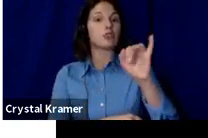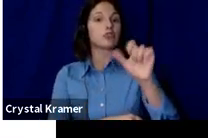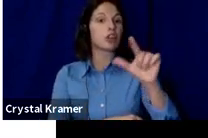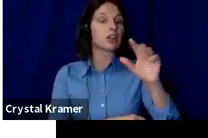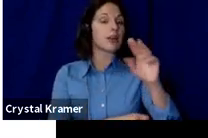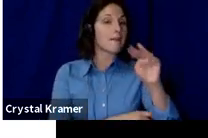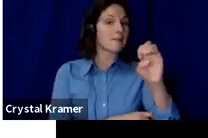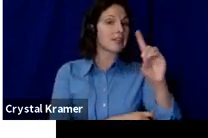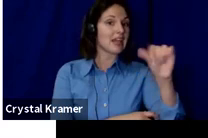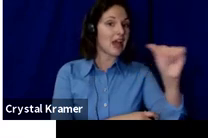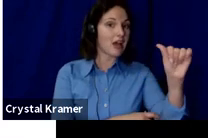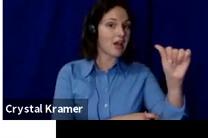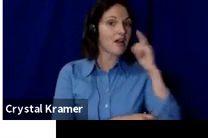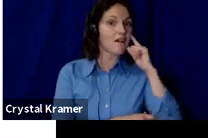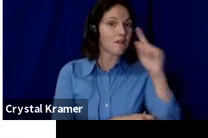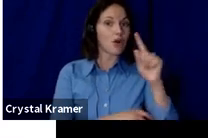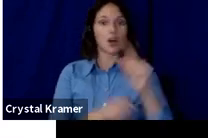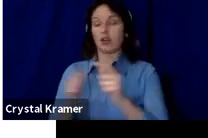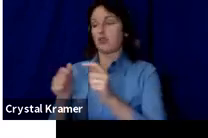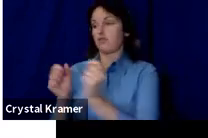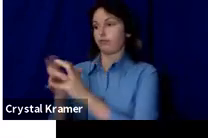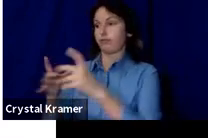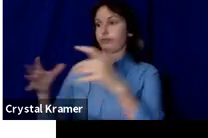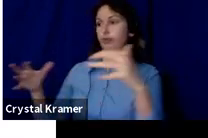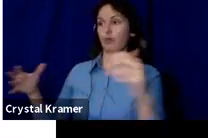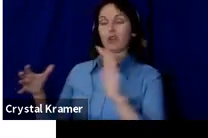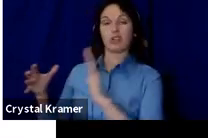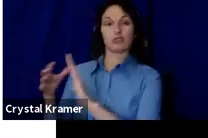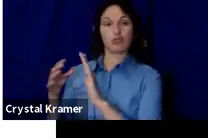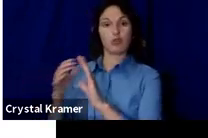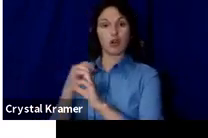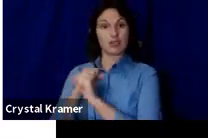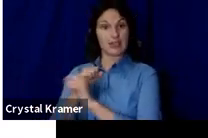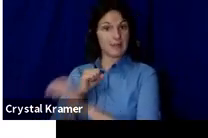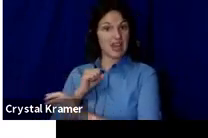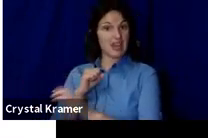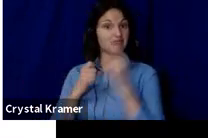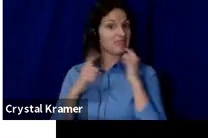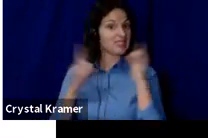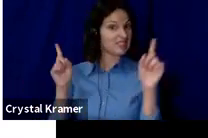In other words, are digital connections that are directly engaged with your plan as successful